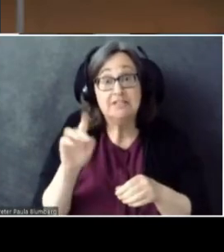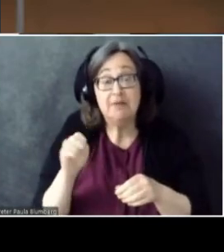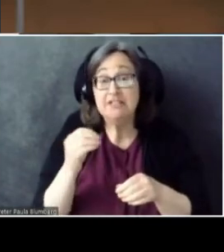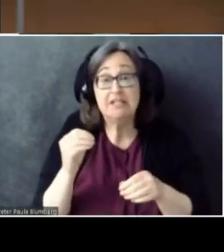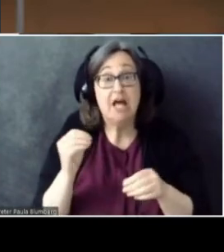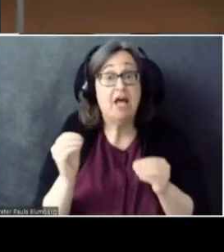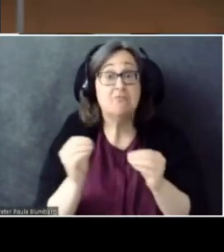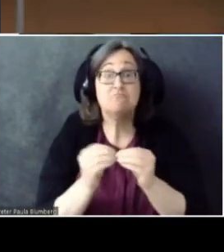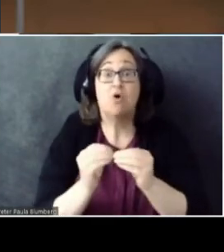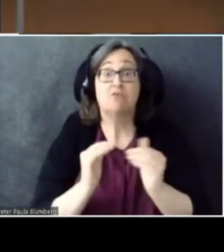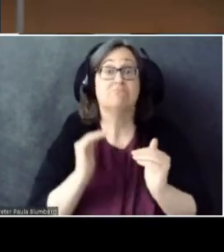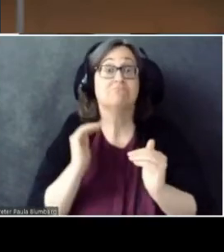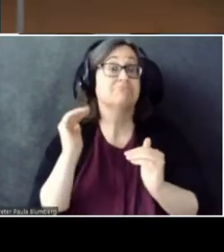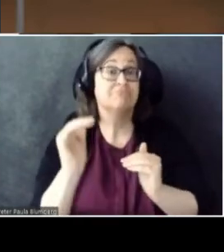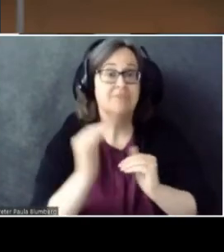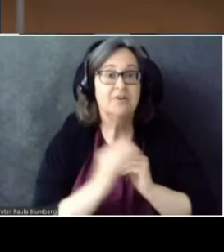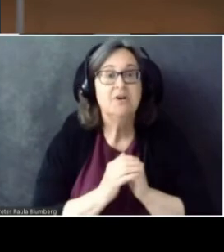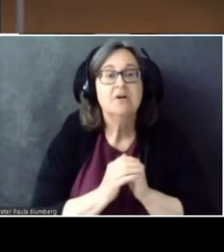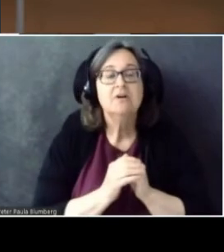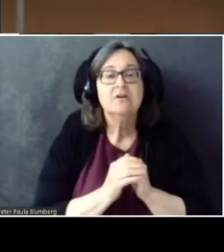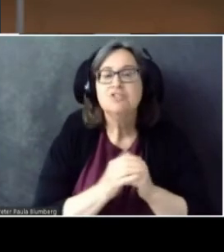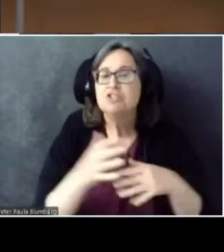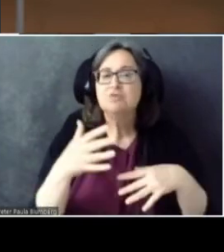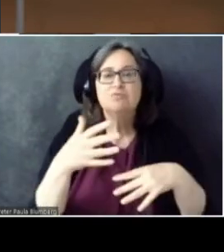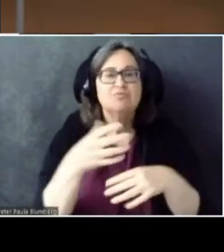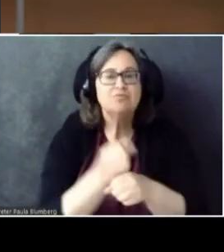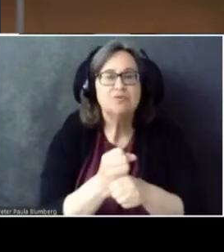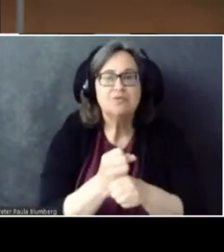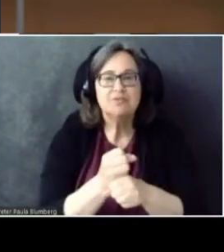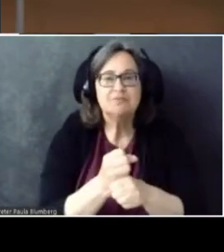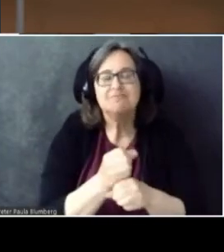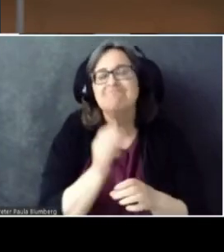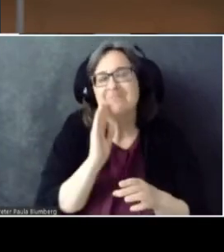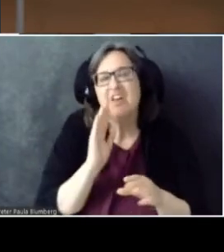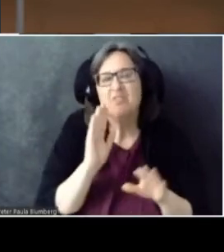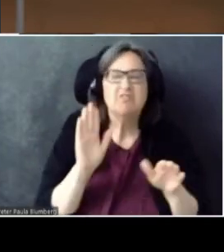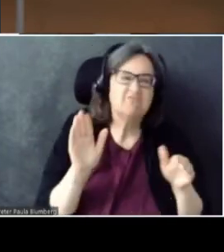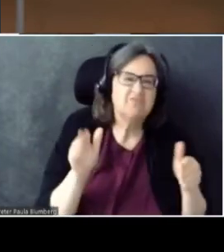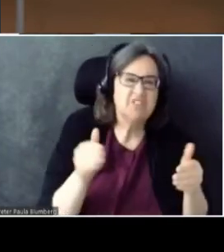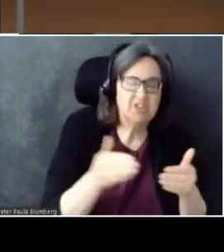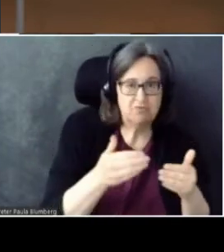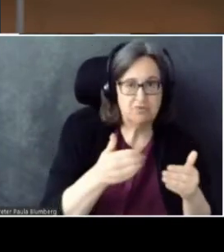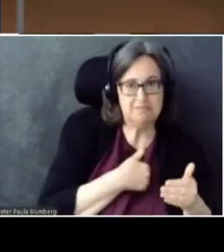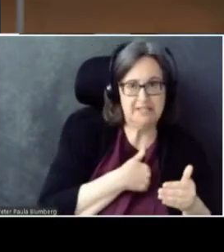Just to give you a brief overview, I'm going to give you an introduction of myself. And my background.